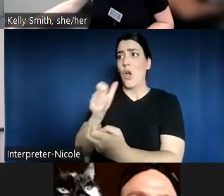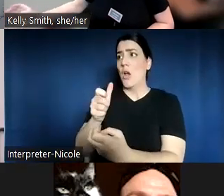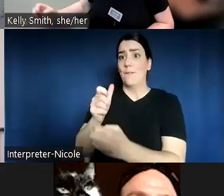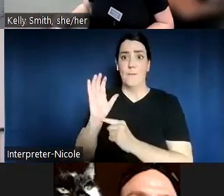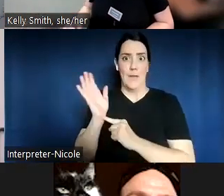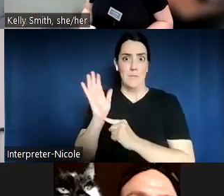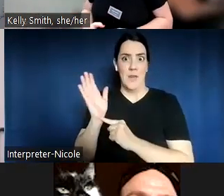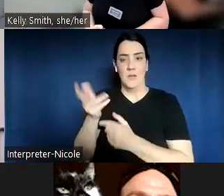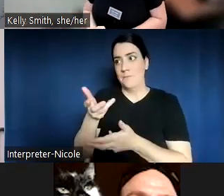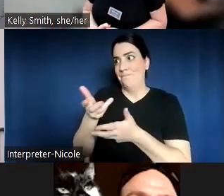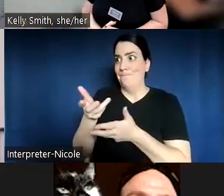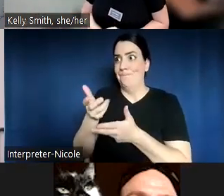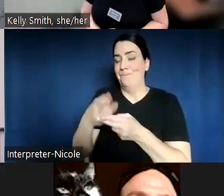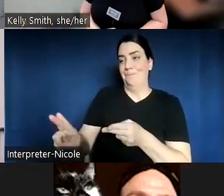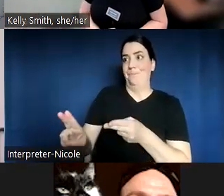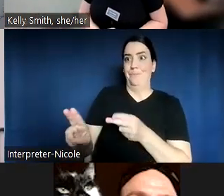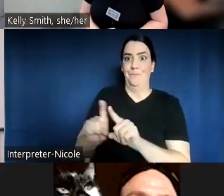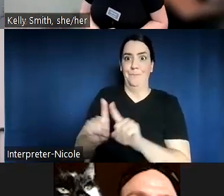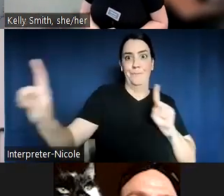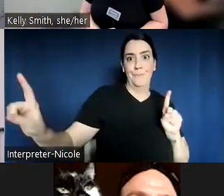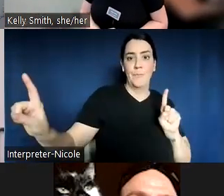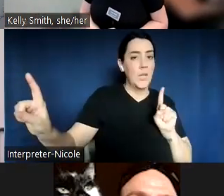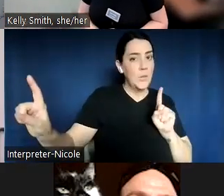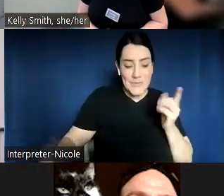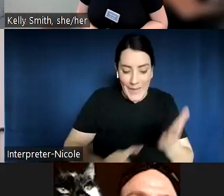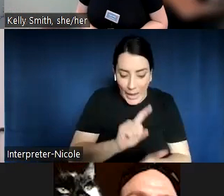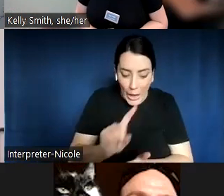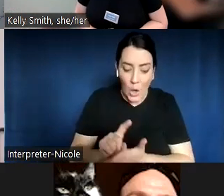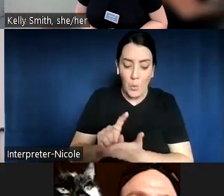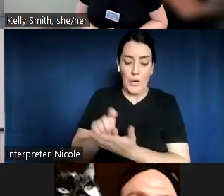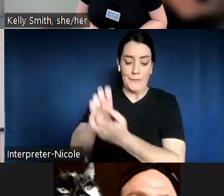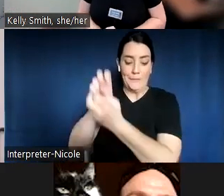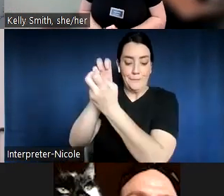It was an hour-long conversation that happened every month for many months.